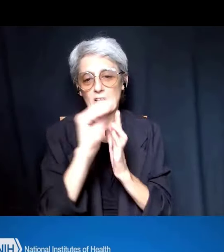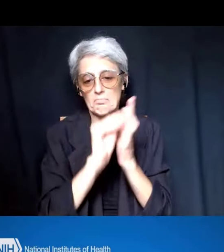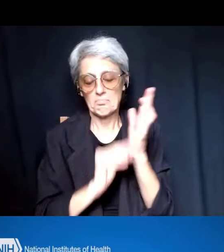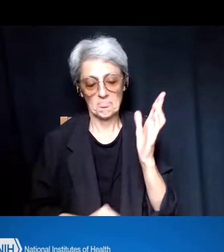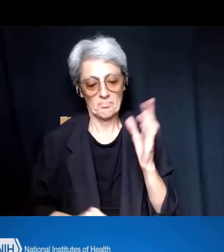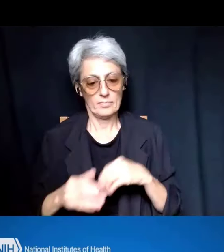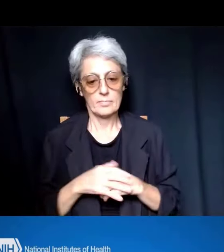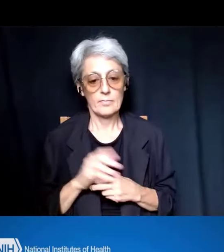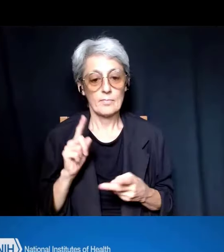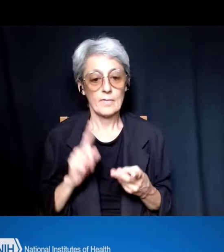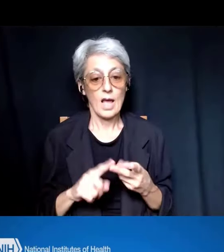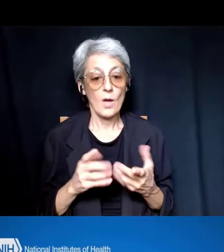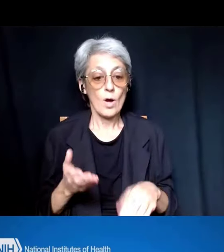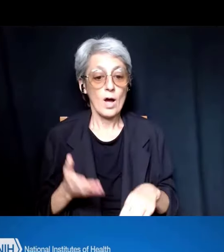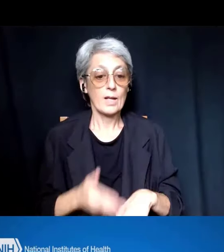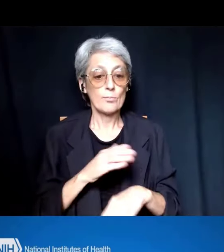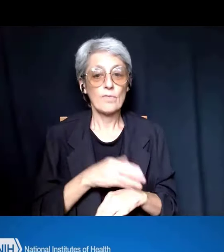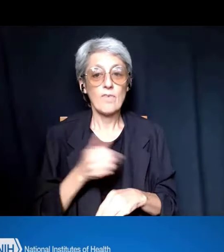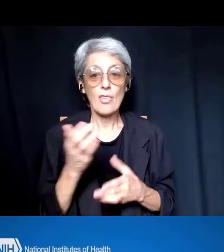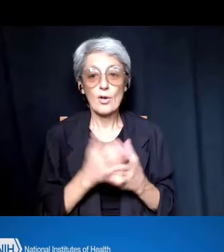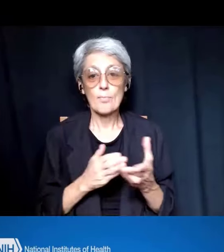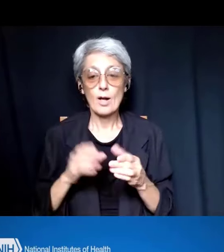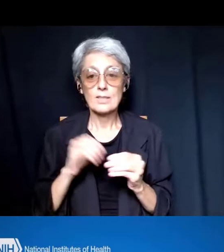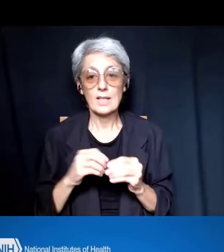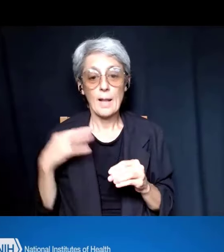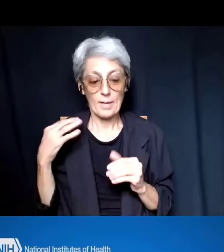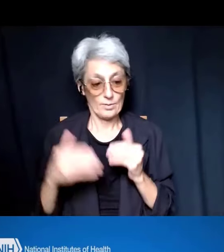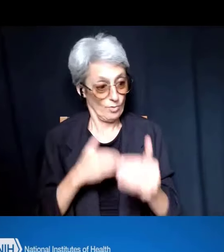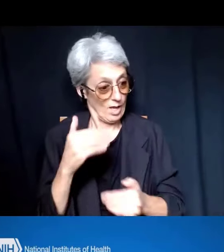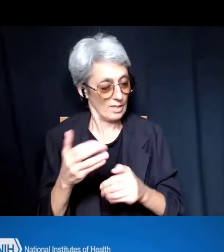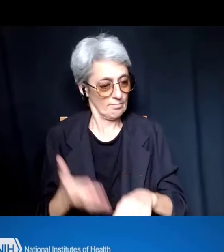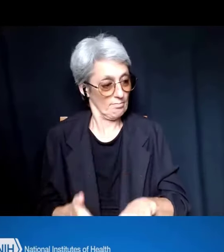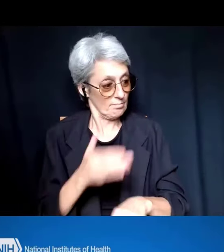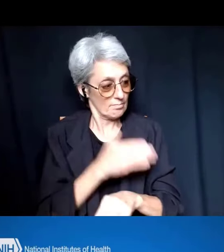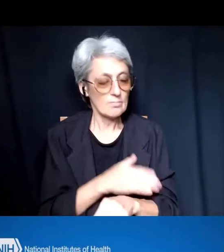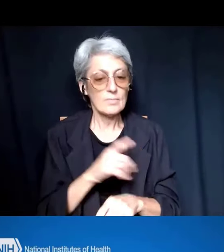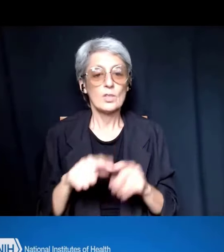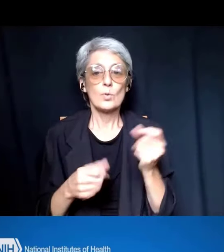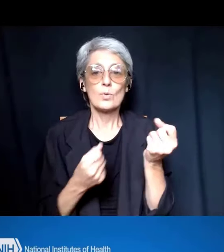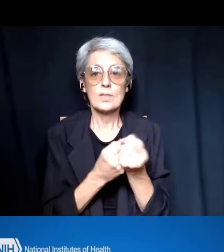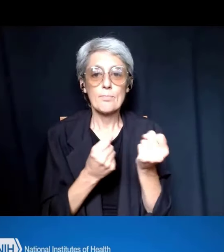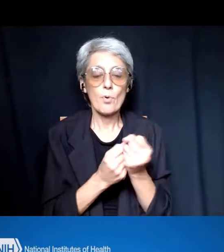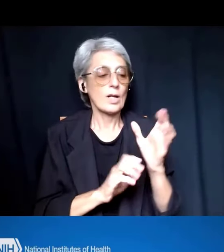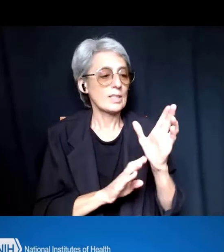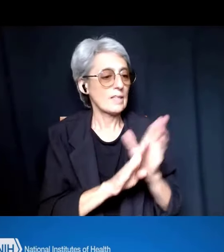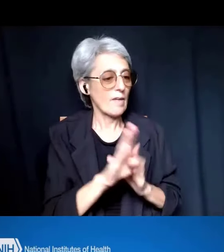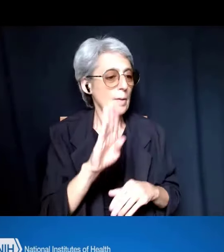other aspects of the application process, to further support the development of a biomedical research workforce